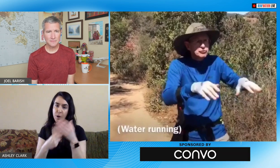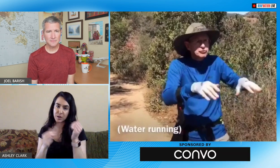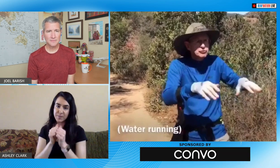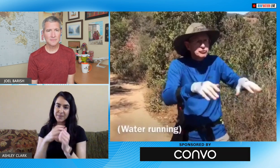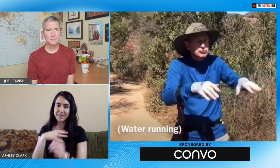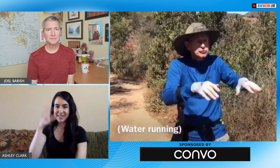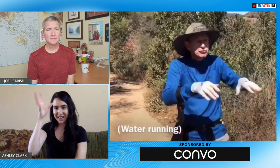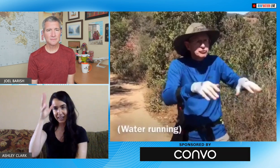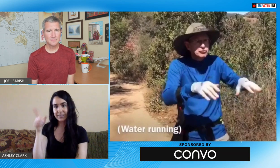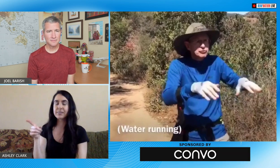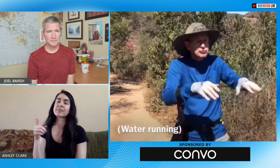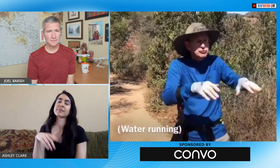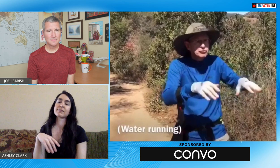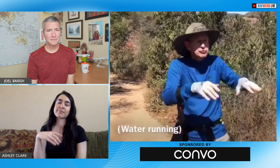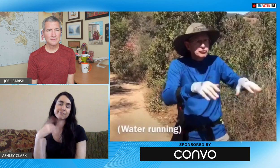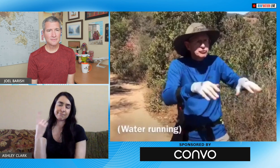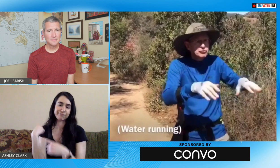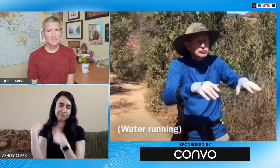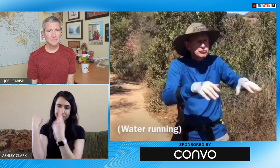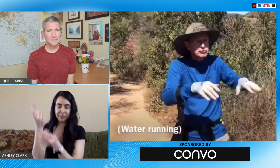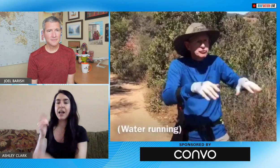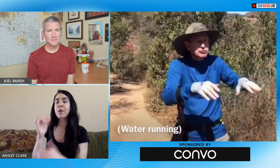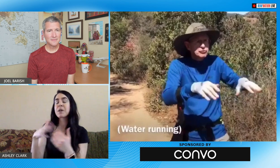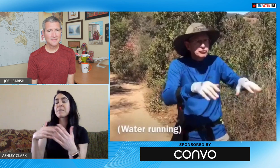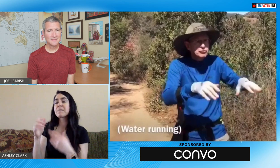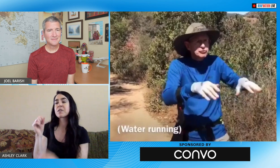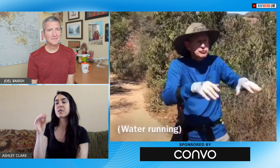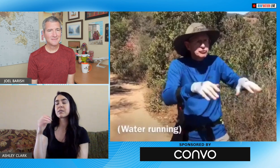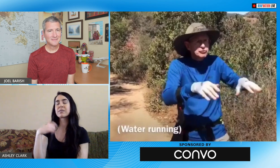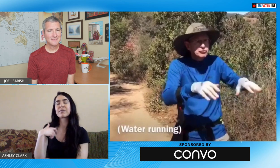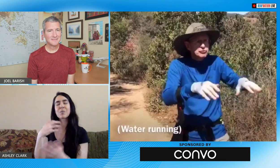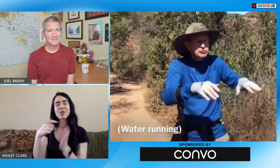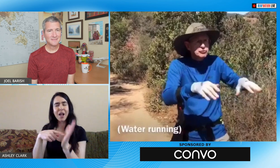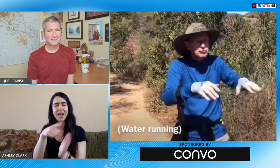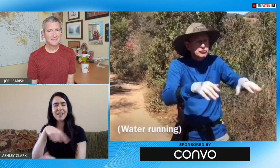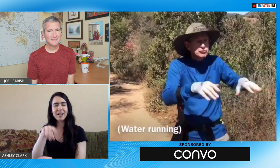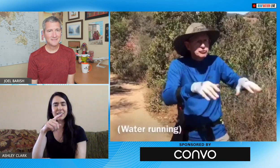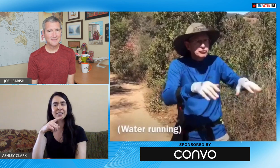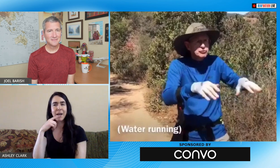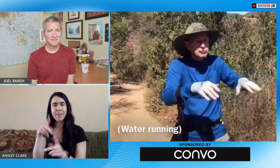audiology and using hearing aids so I've had a hasn't been perfect but I've had a